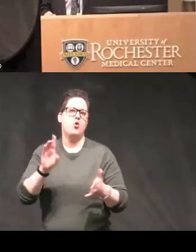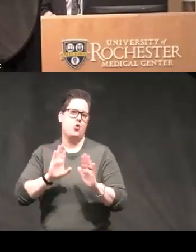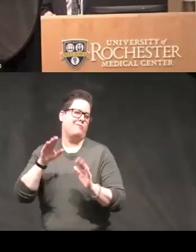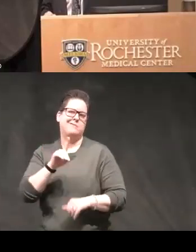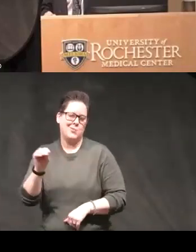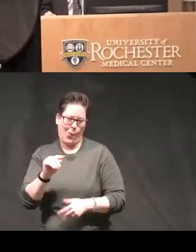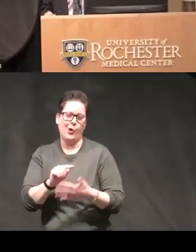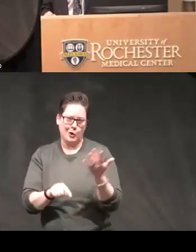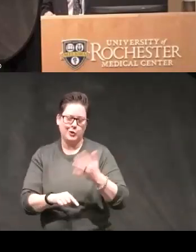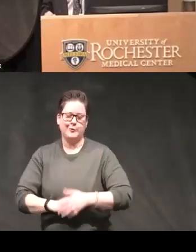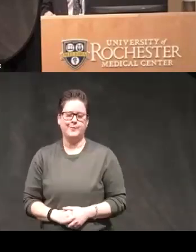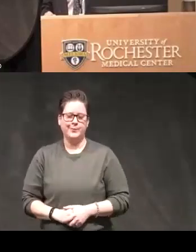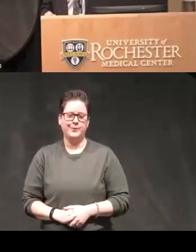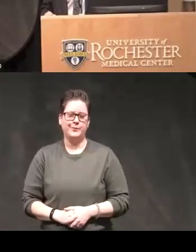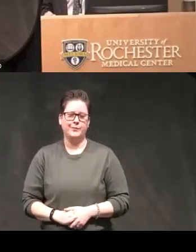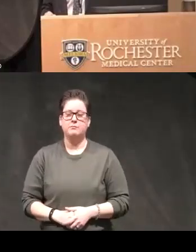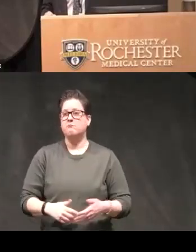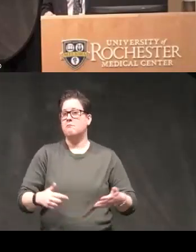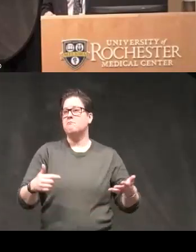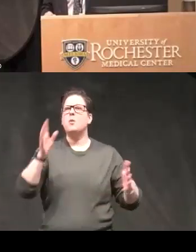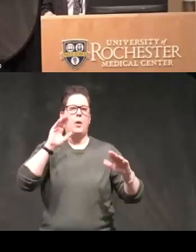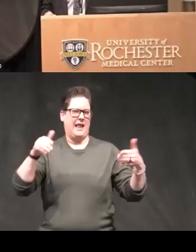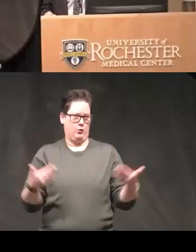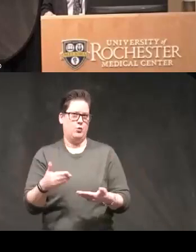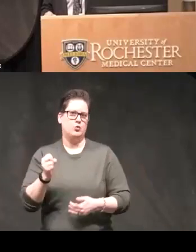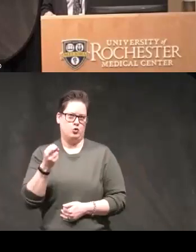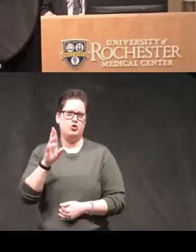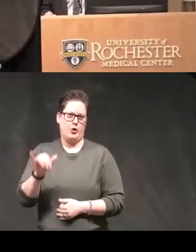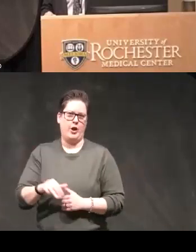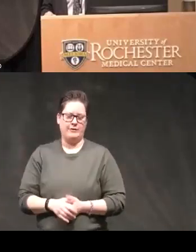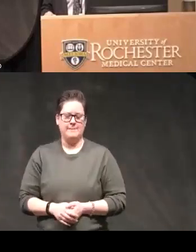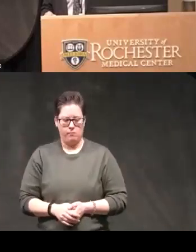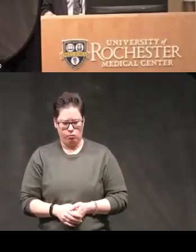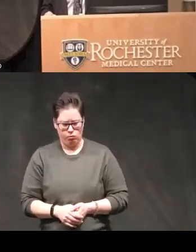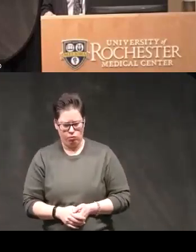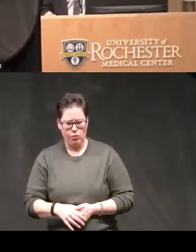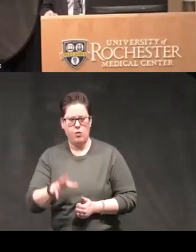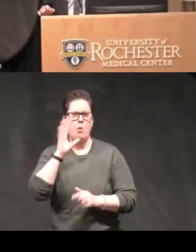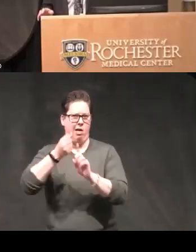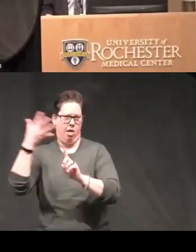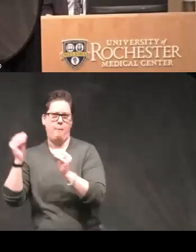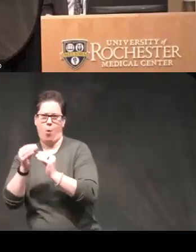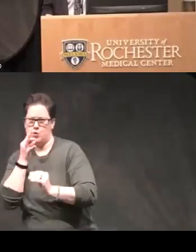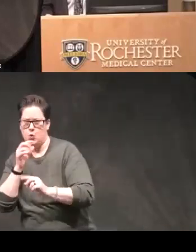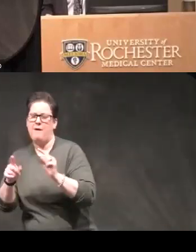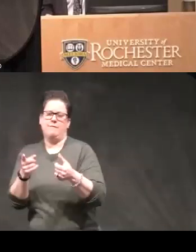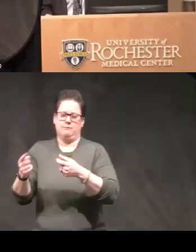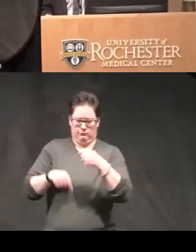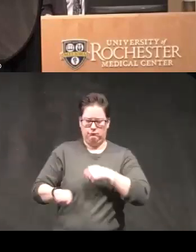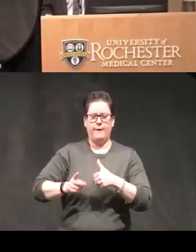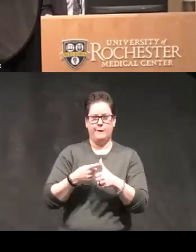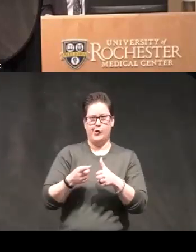mood disorders and I'm going to introduce her uh more at length in a minute but I just wanted to um